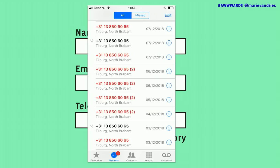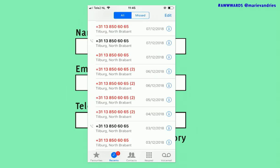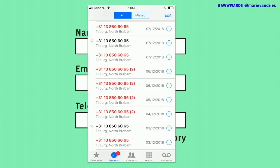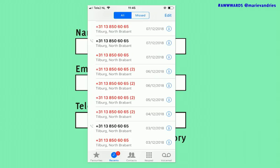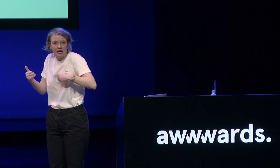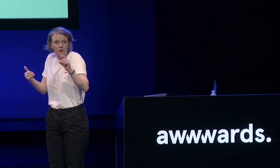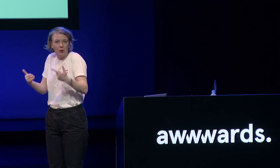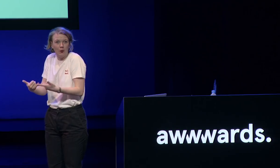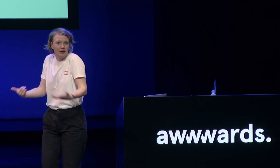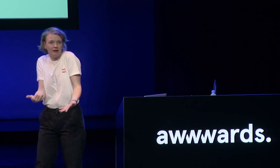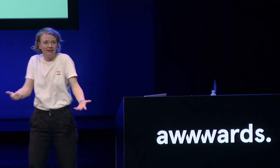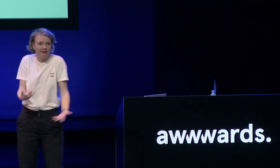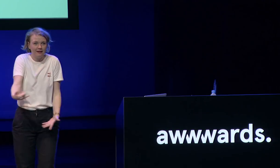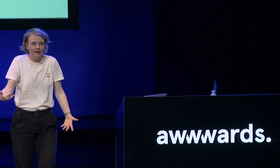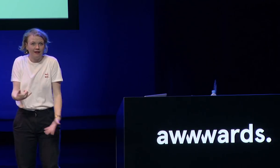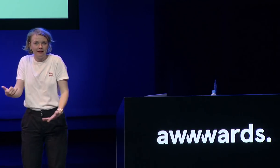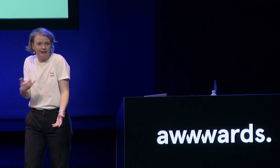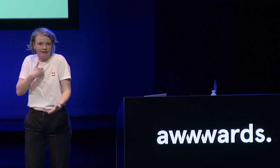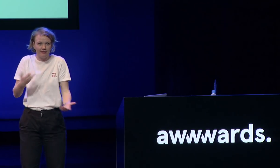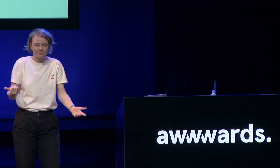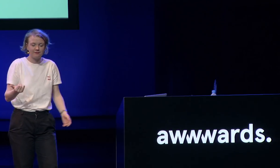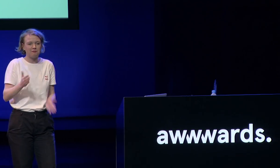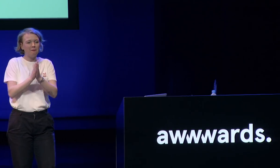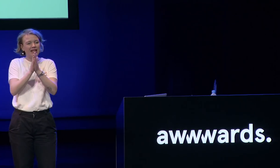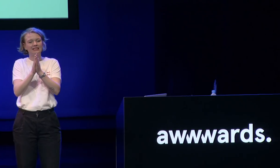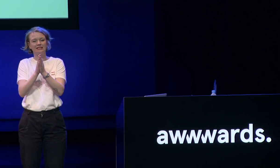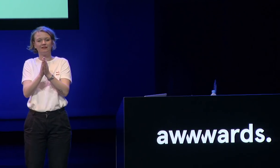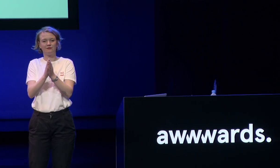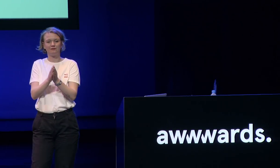during a whole week what do I do with this thing with this phone that's